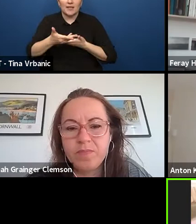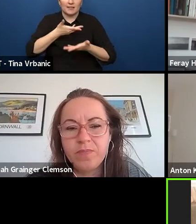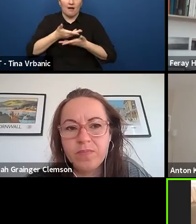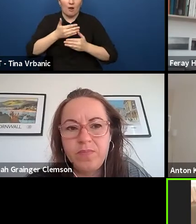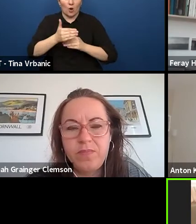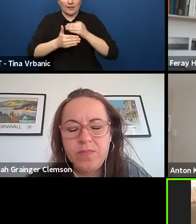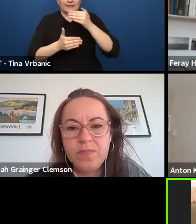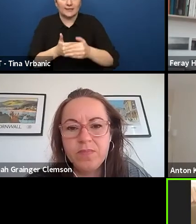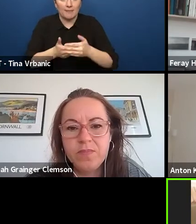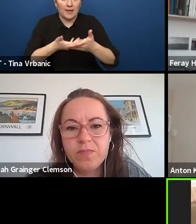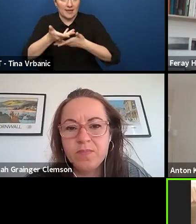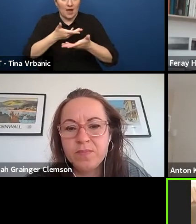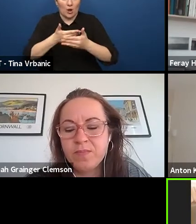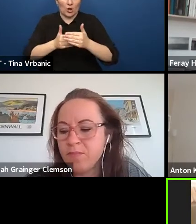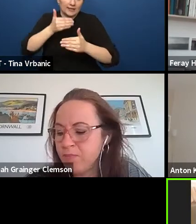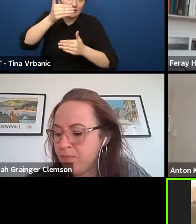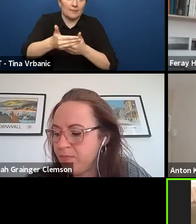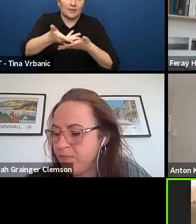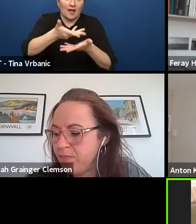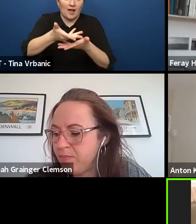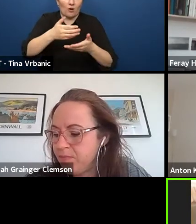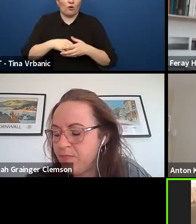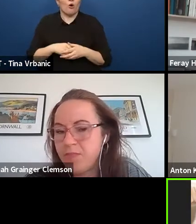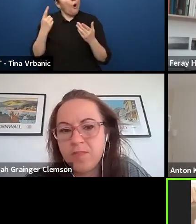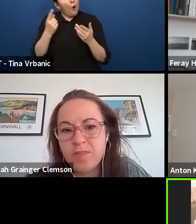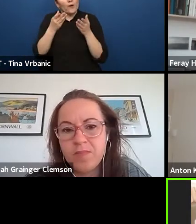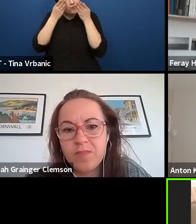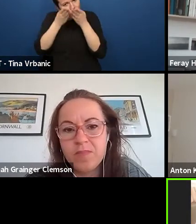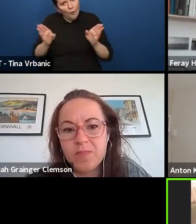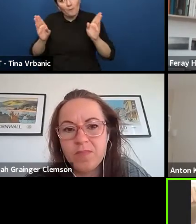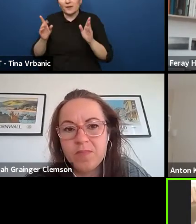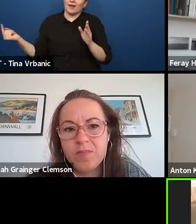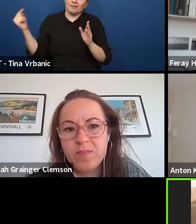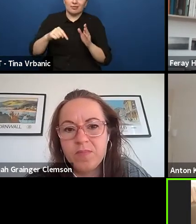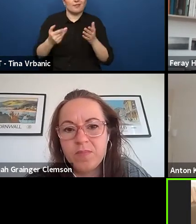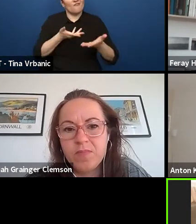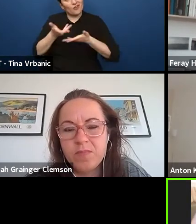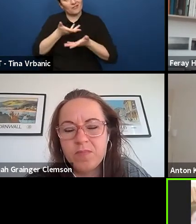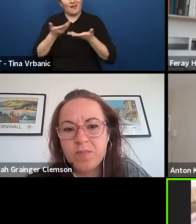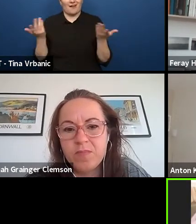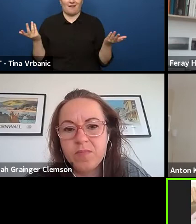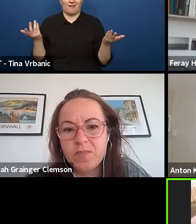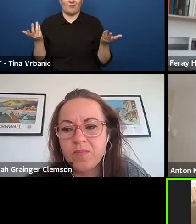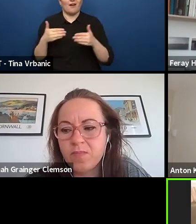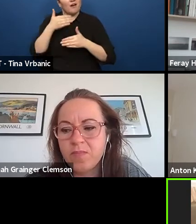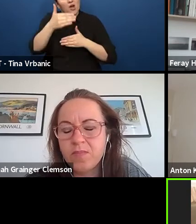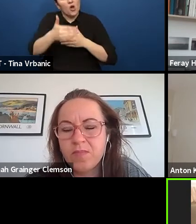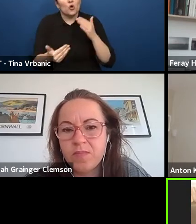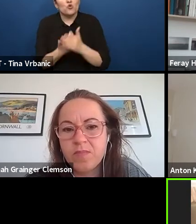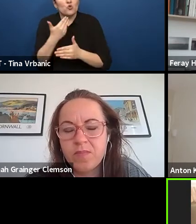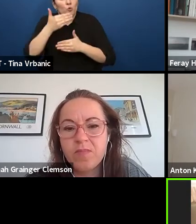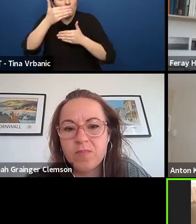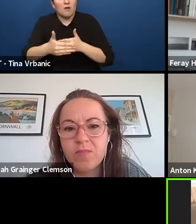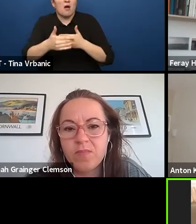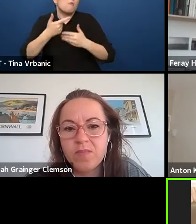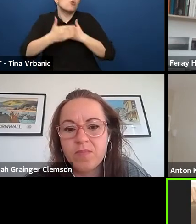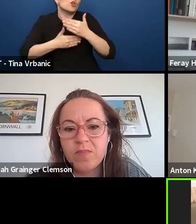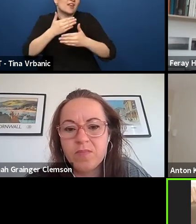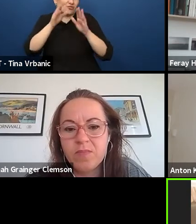This dialogue is so powerful time that in our experience, we can say that even one hour,